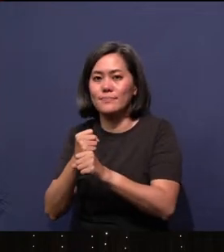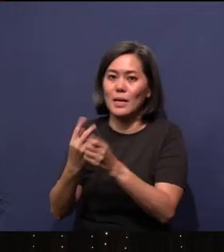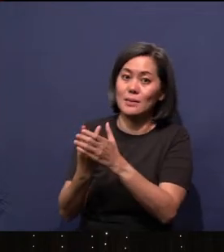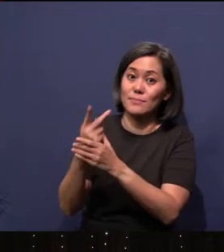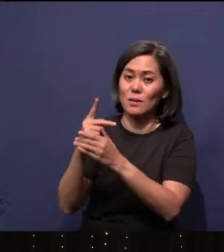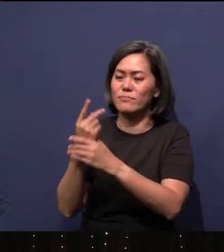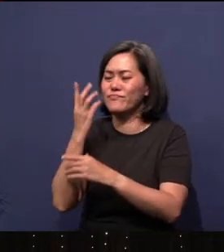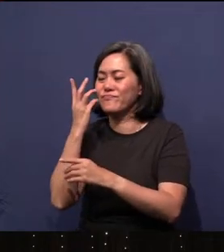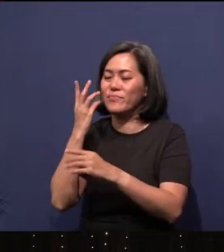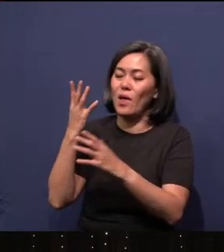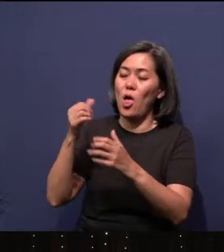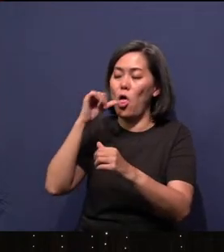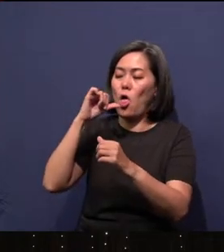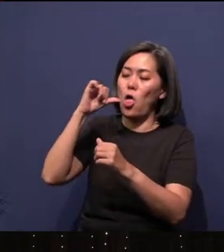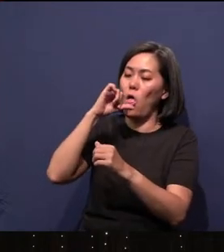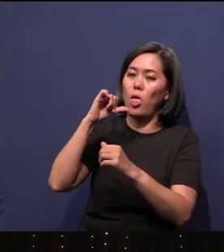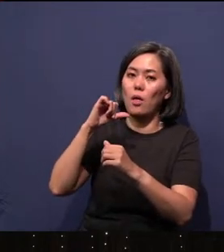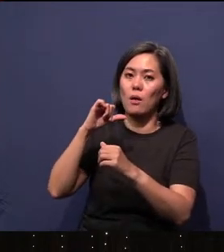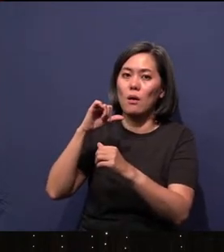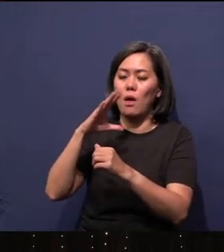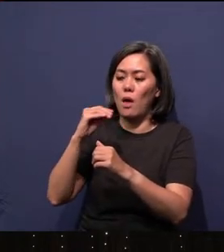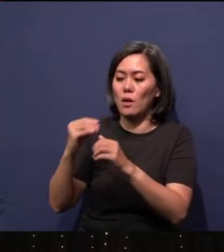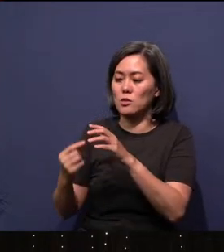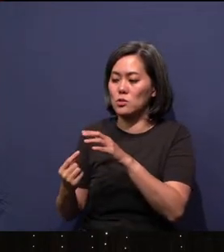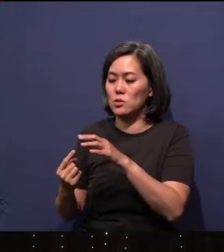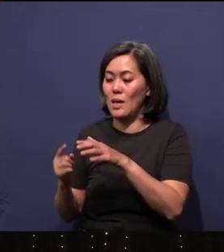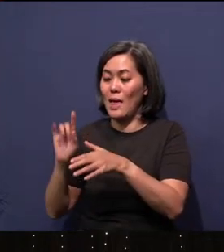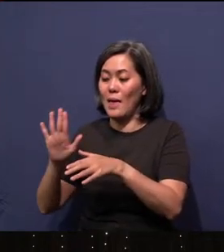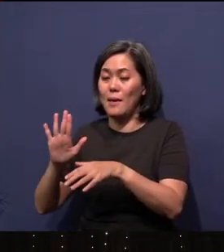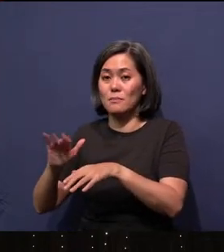And he exposed himself and his nakedness to his son,